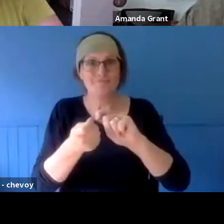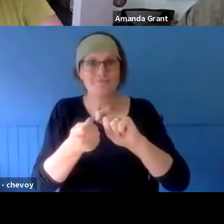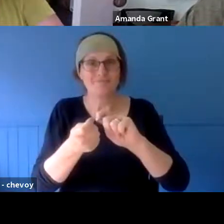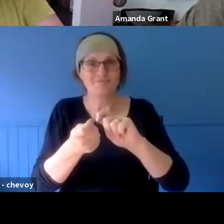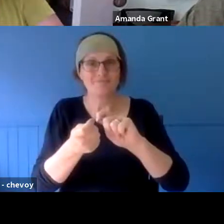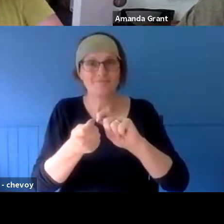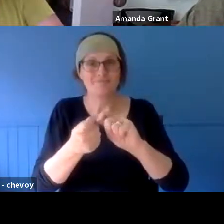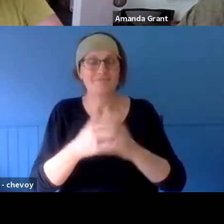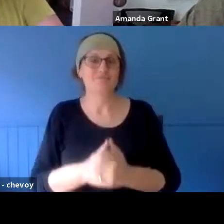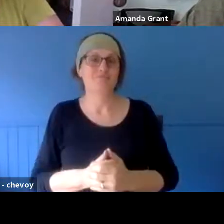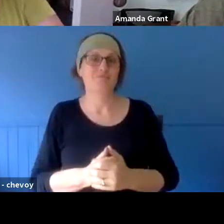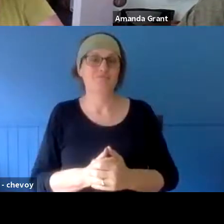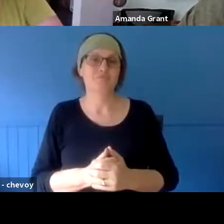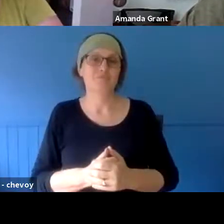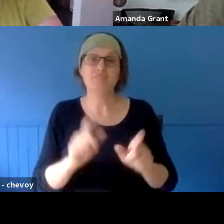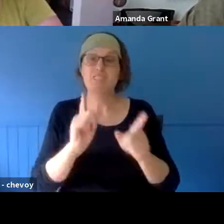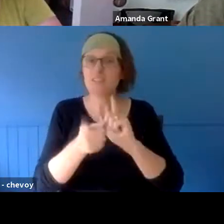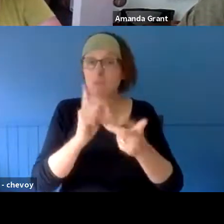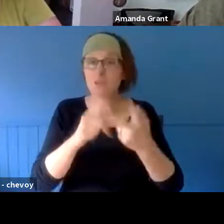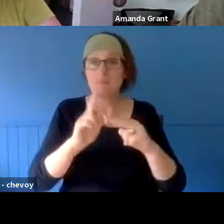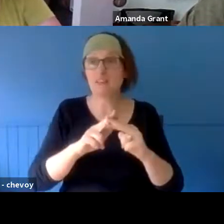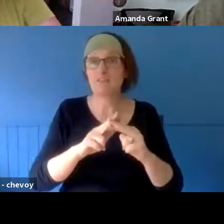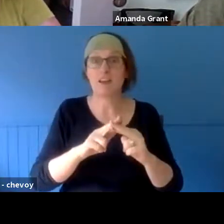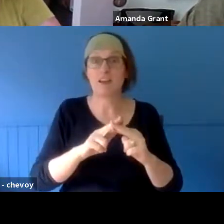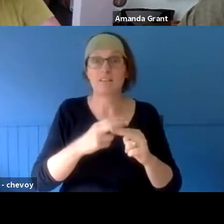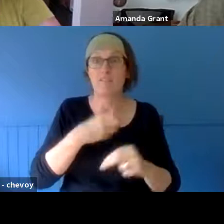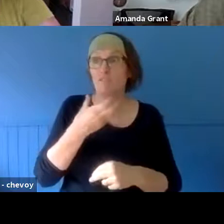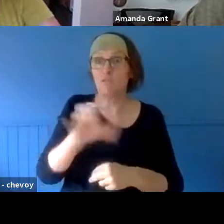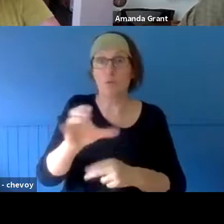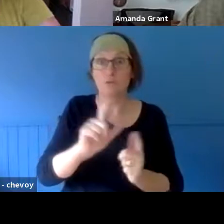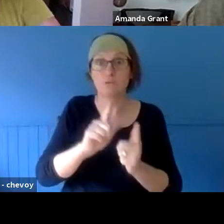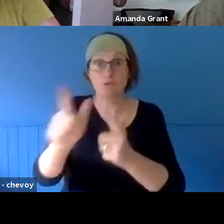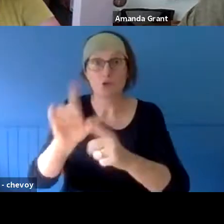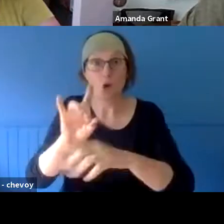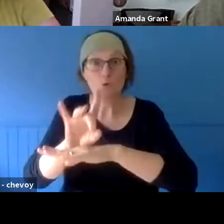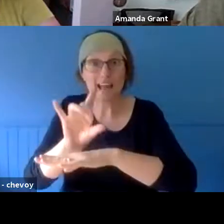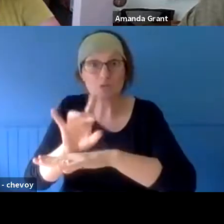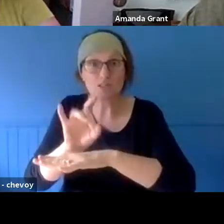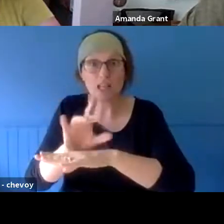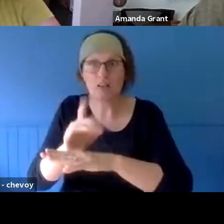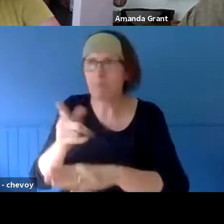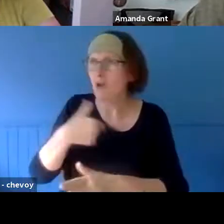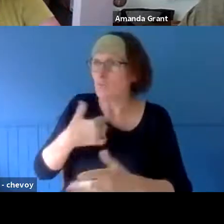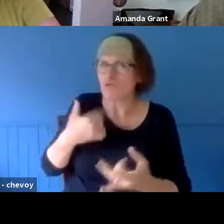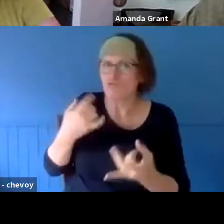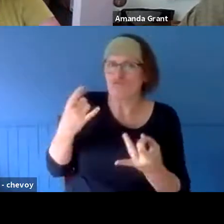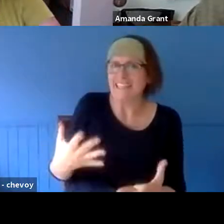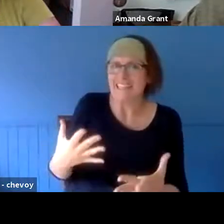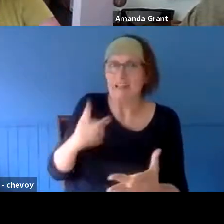not ready, for instance - which is something that happened to me - that can re-traumatise you, apparently! So the thing I think art offers is